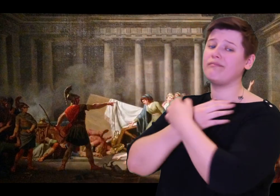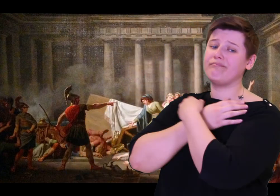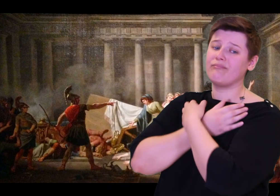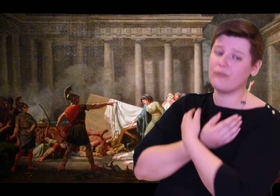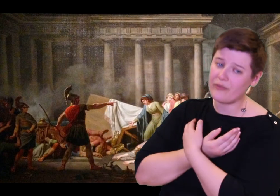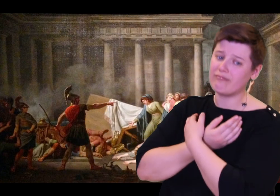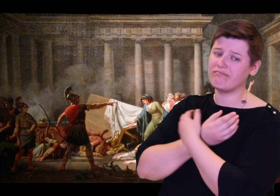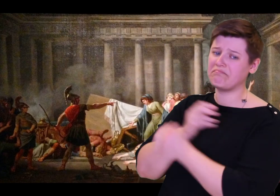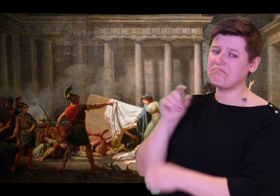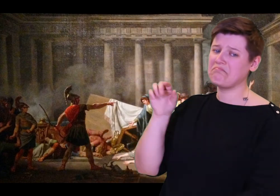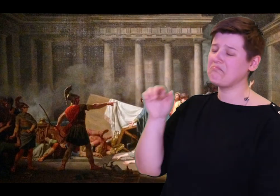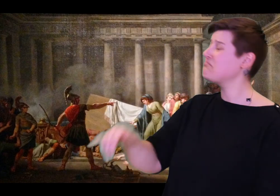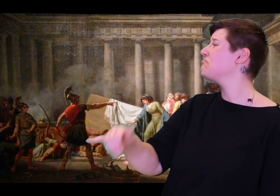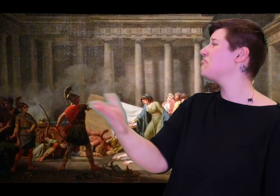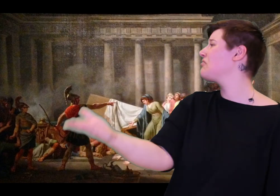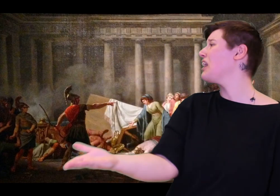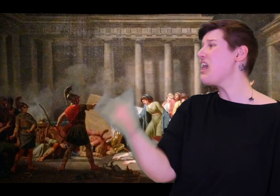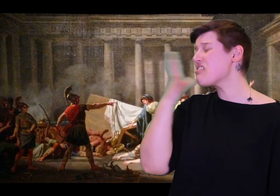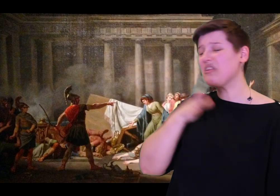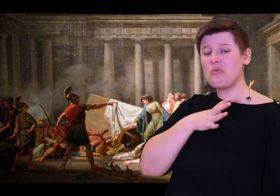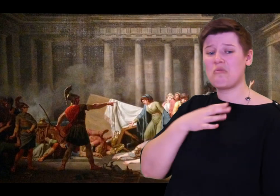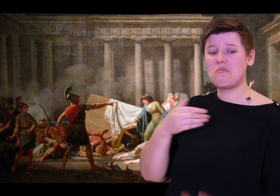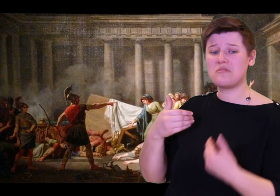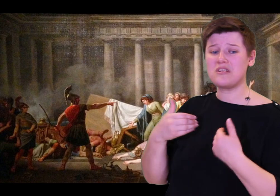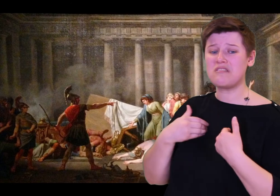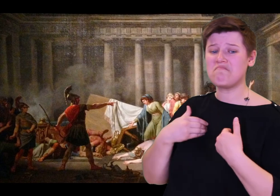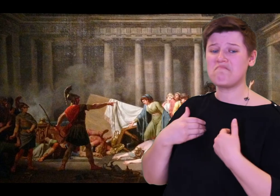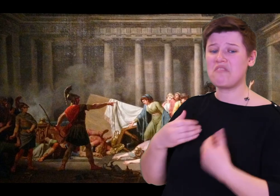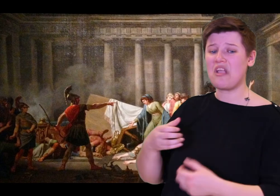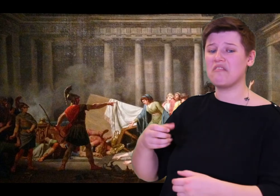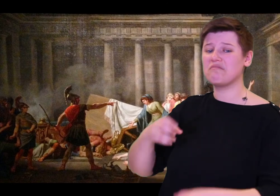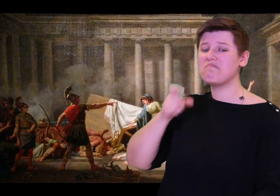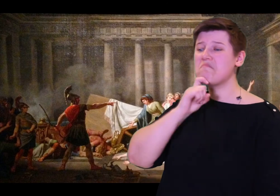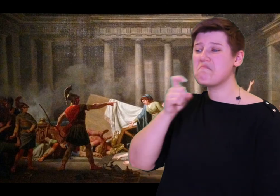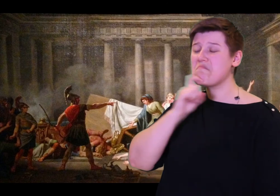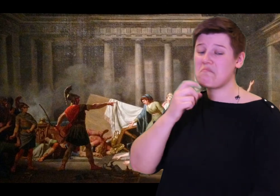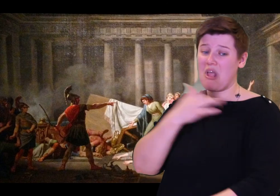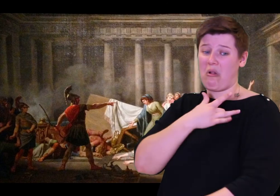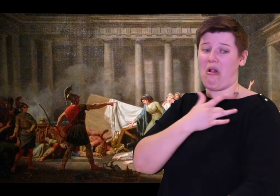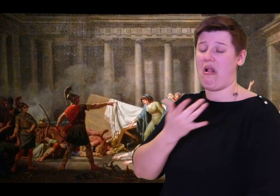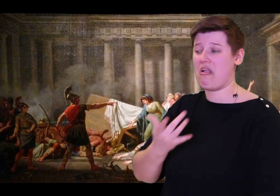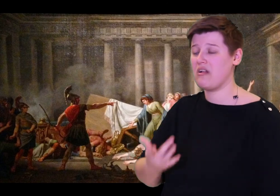and his hair grew thick and curly as a hyacinth.